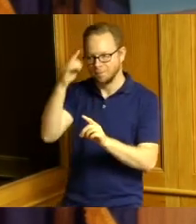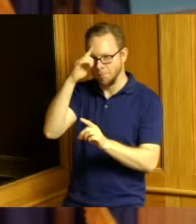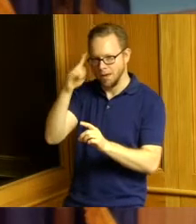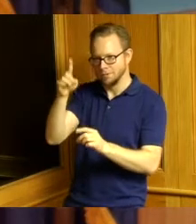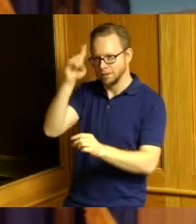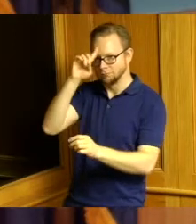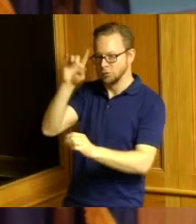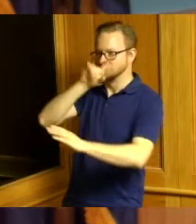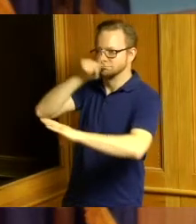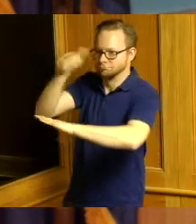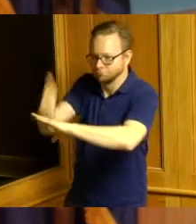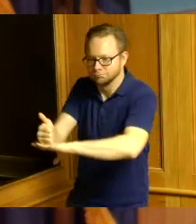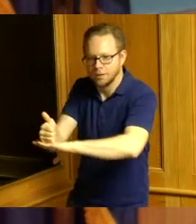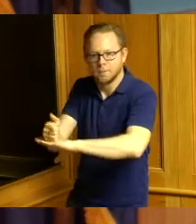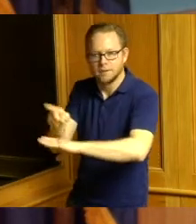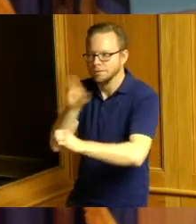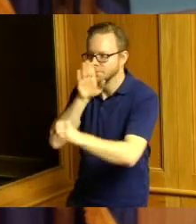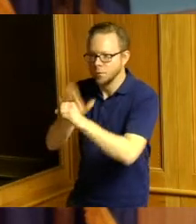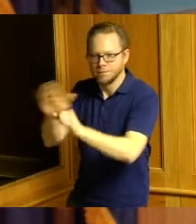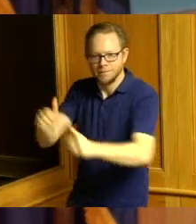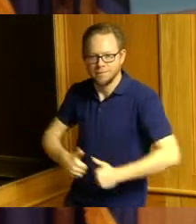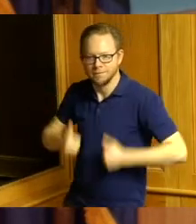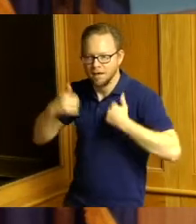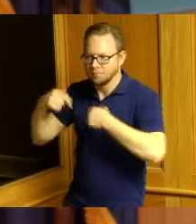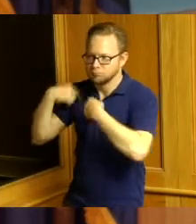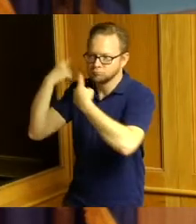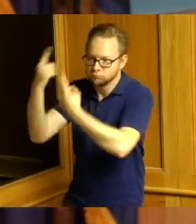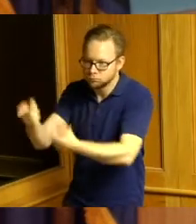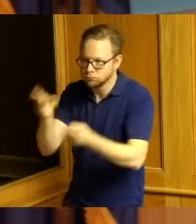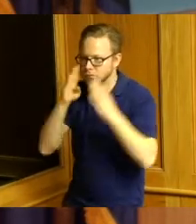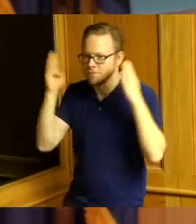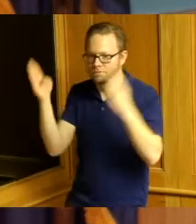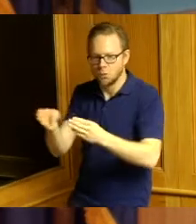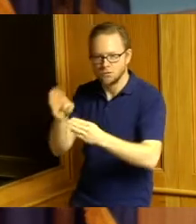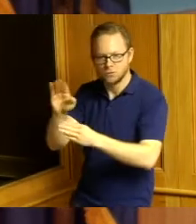has become a calling for him to have been with us so long working from the bottom